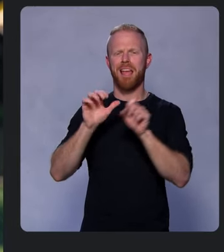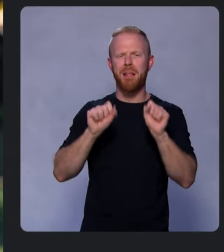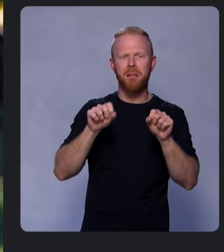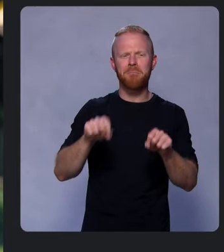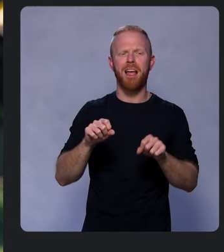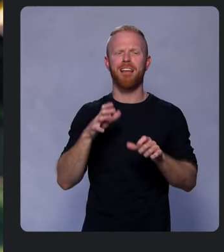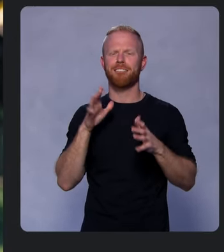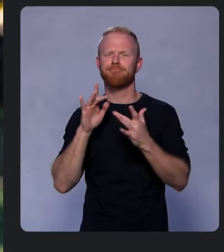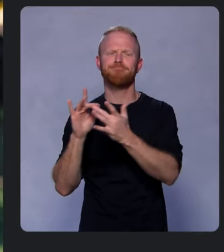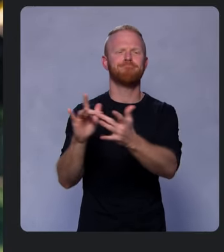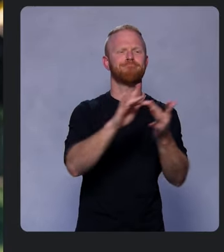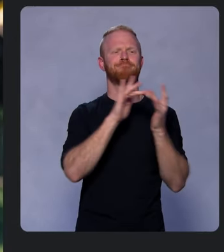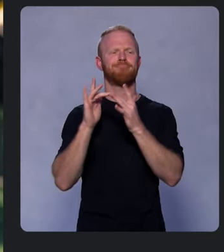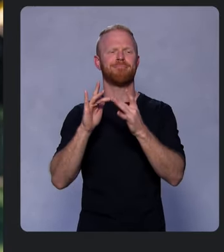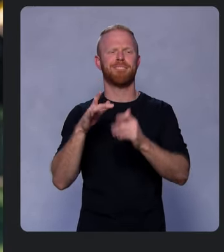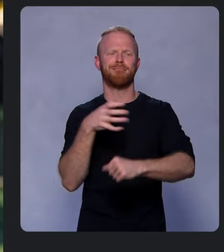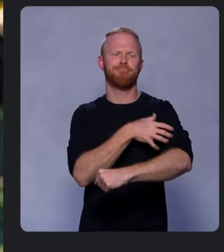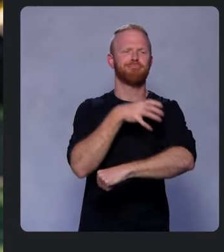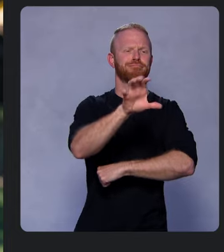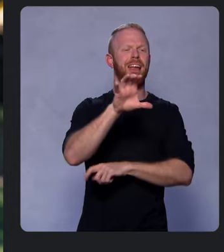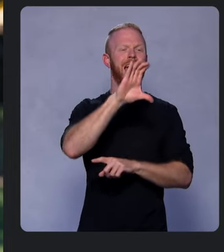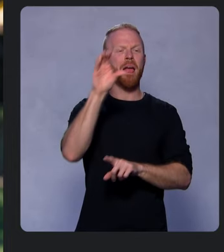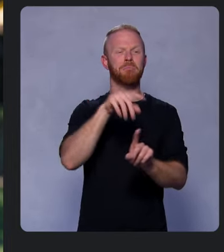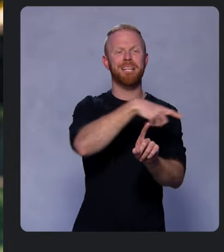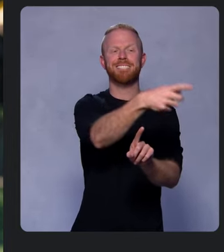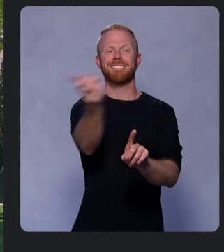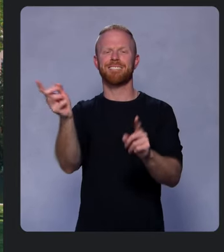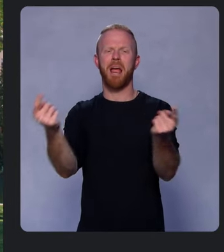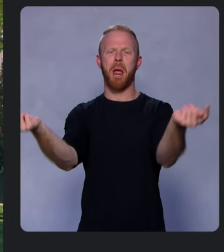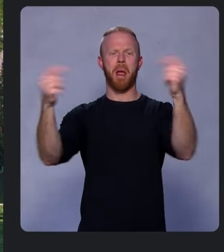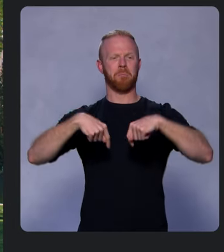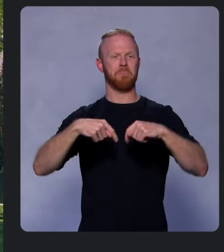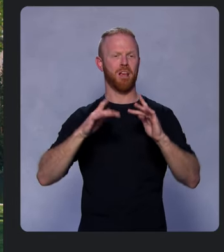is empowering more companies to come to the web, like Tiktok,